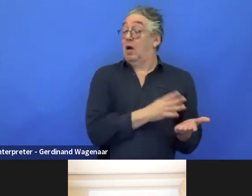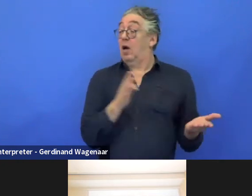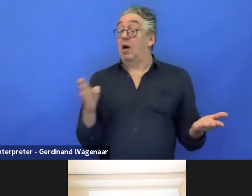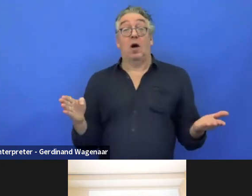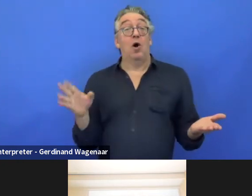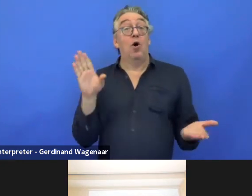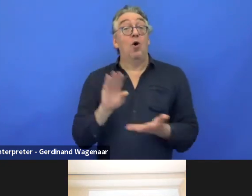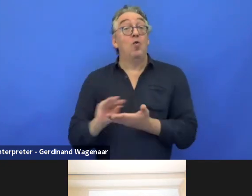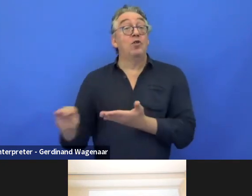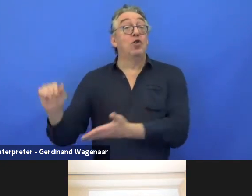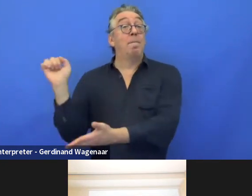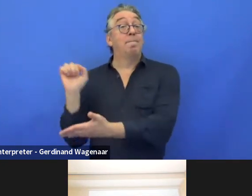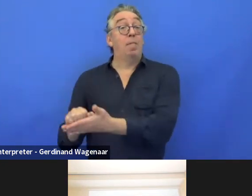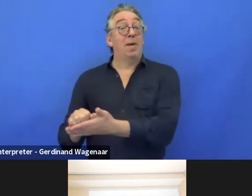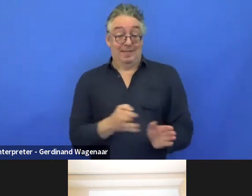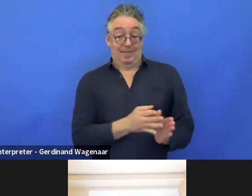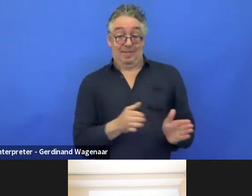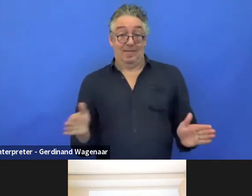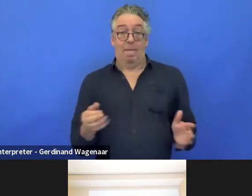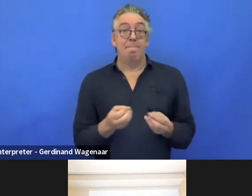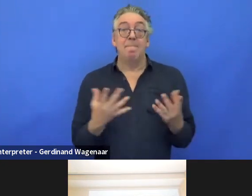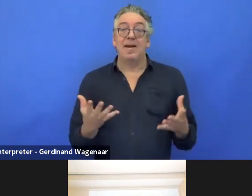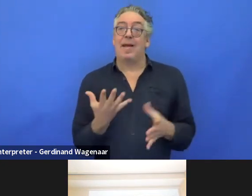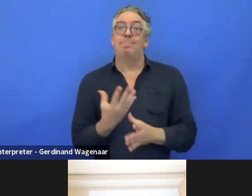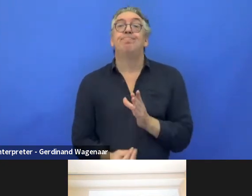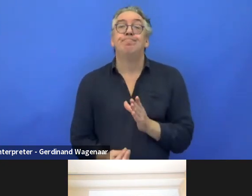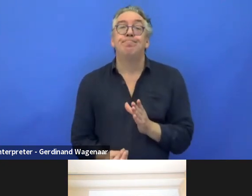And most of the time we mobilize not only our national members